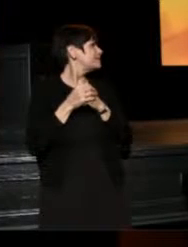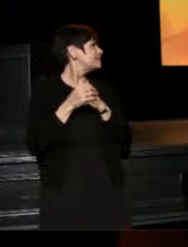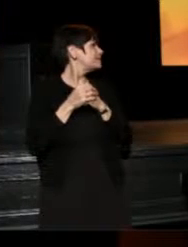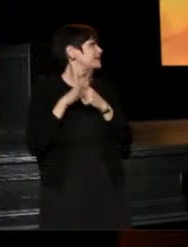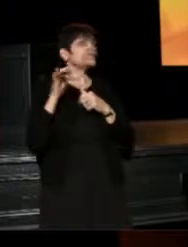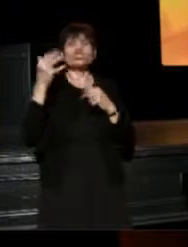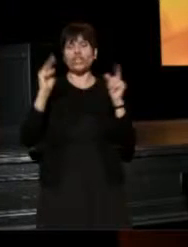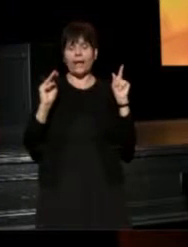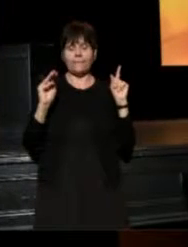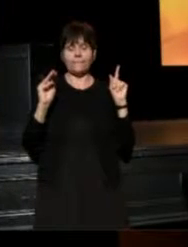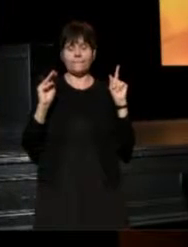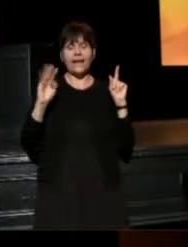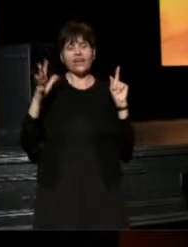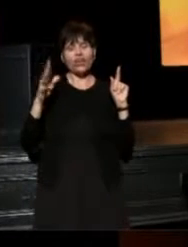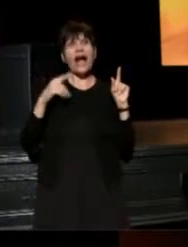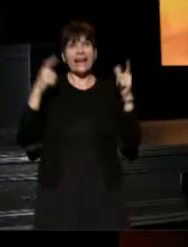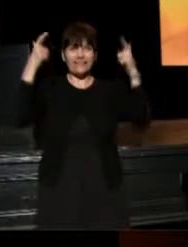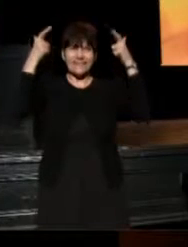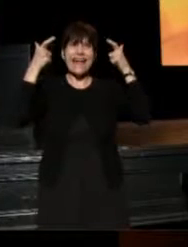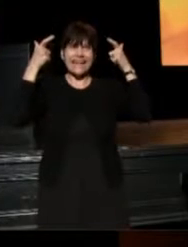Hey Jim, you are kind of a saint.